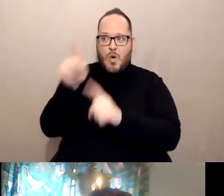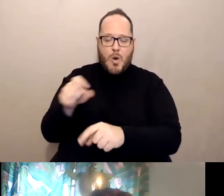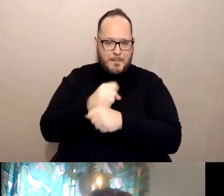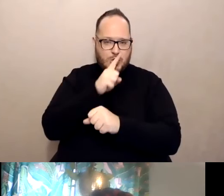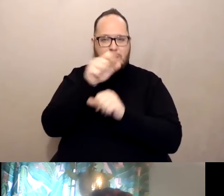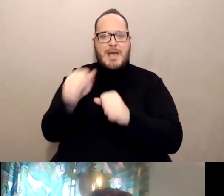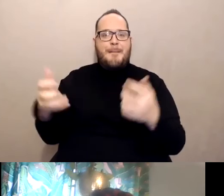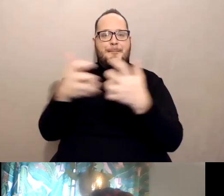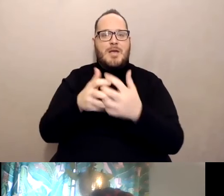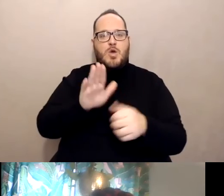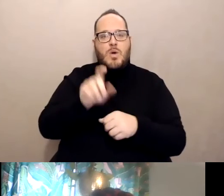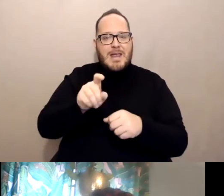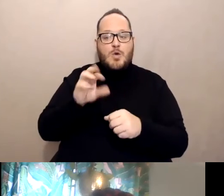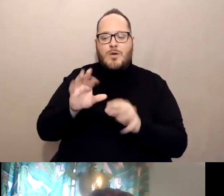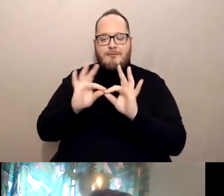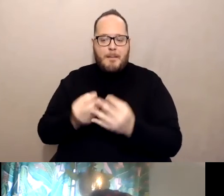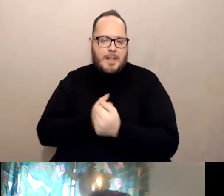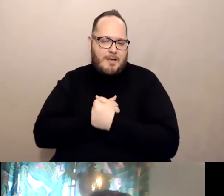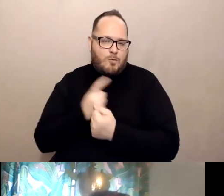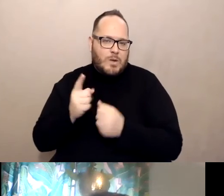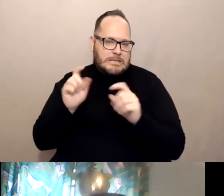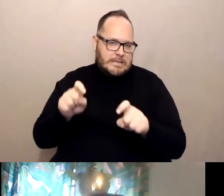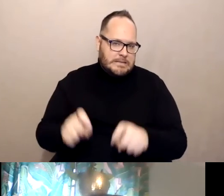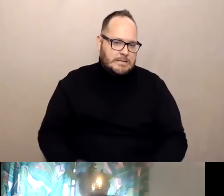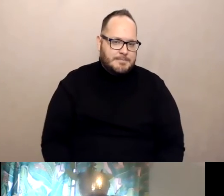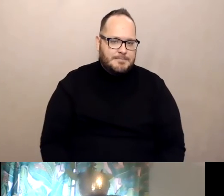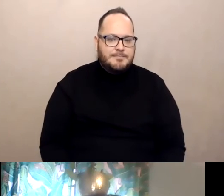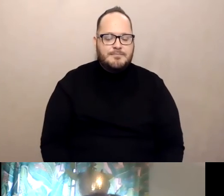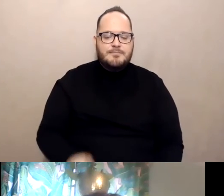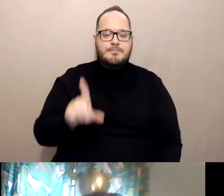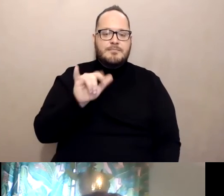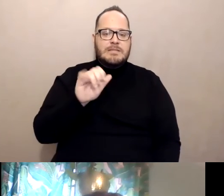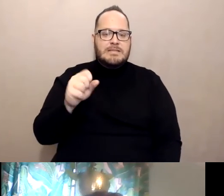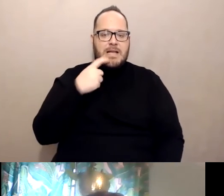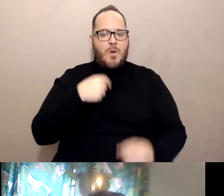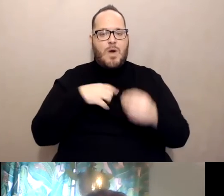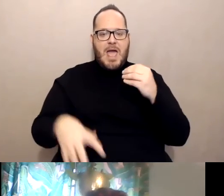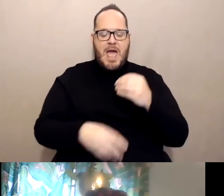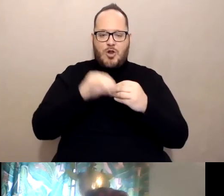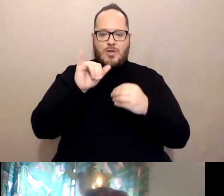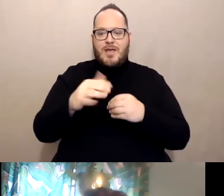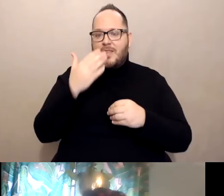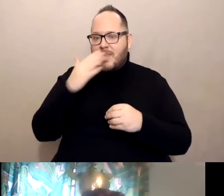or your loved one's needs. And I just like to add to that, thank you Sascha and Sheraden for that answer,